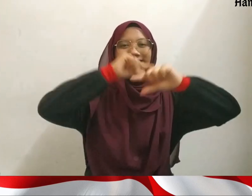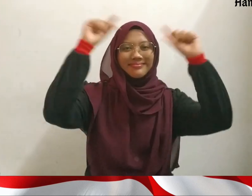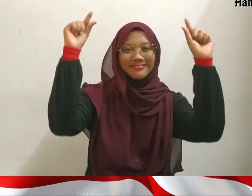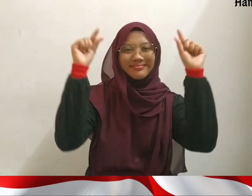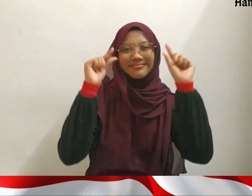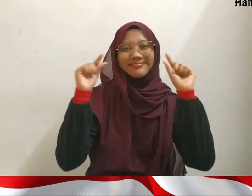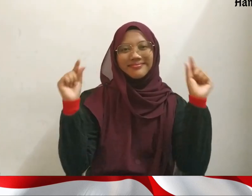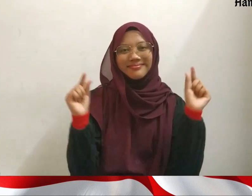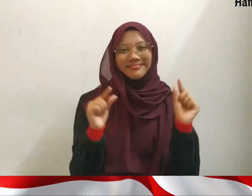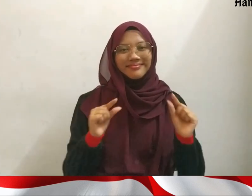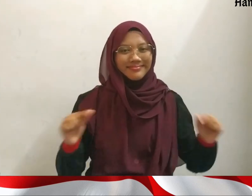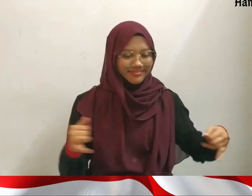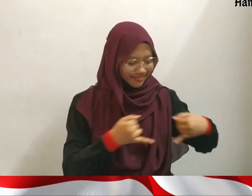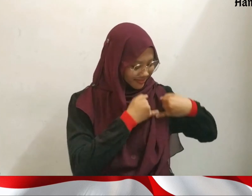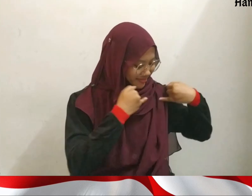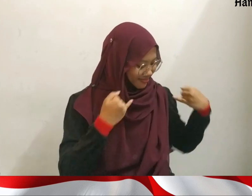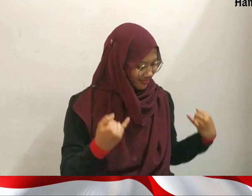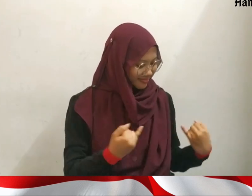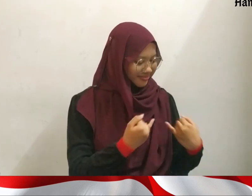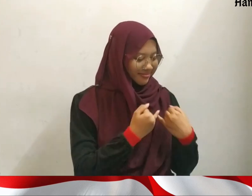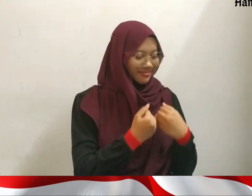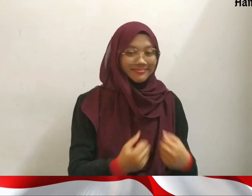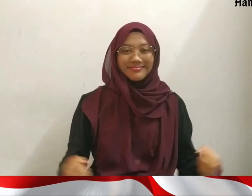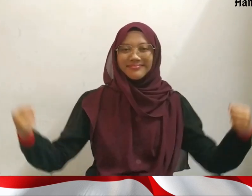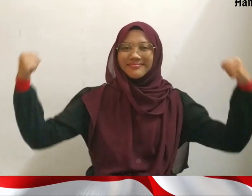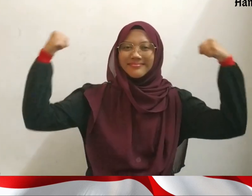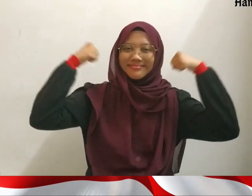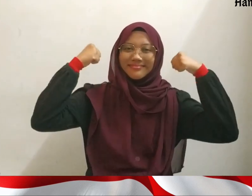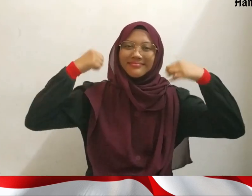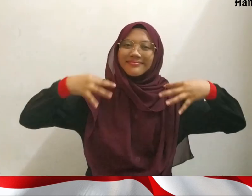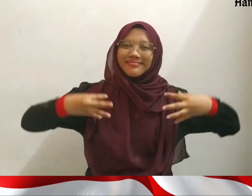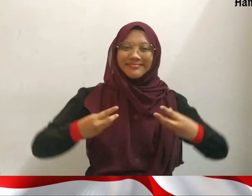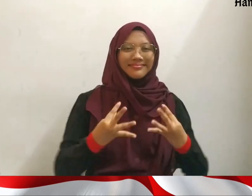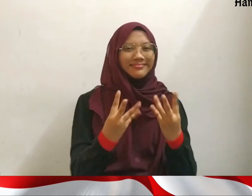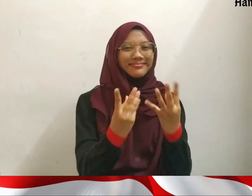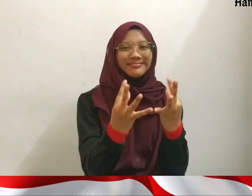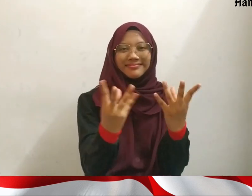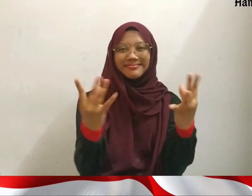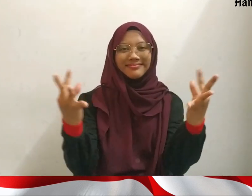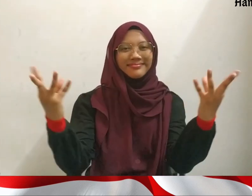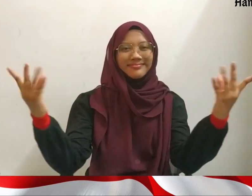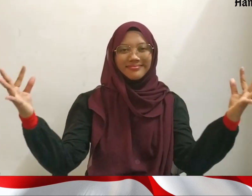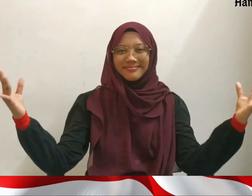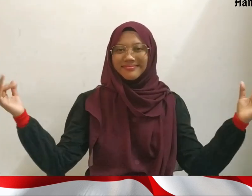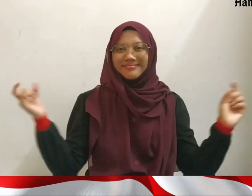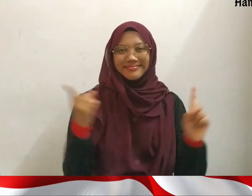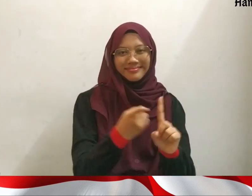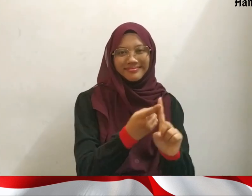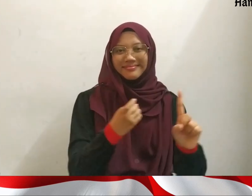Heart beats faster as spirit in huge flames